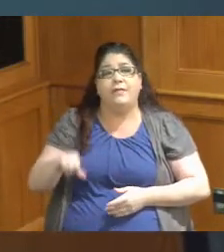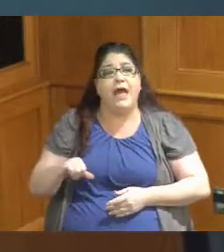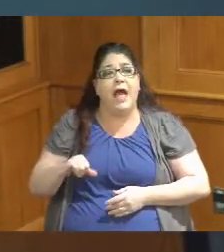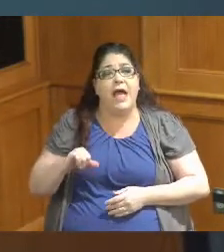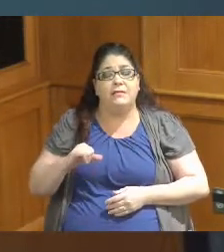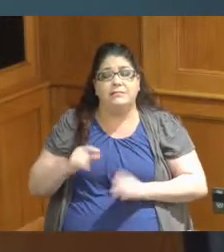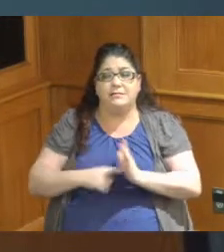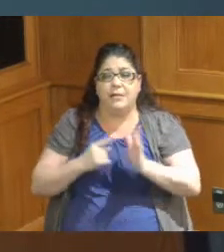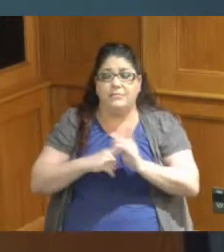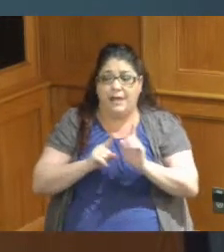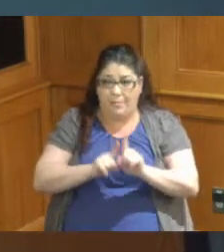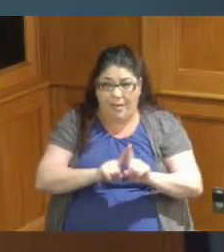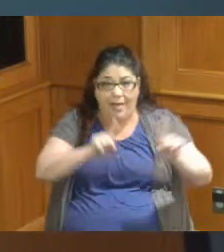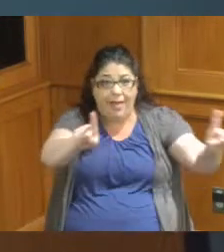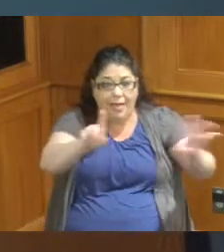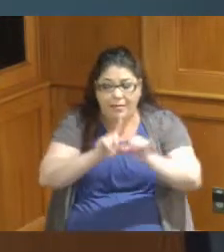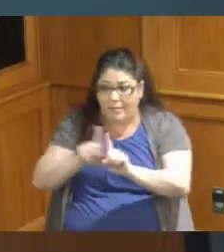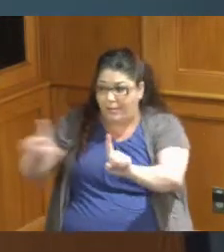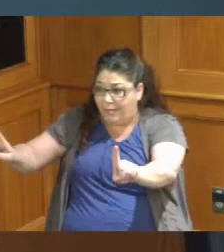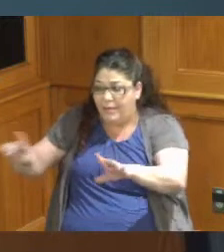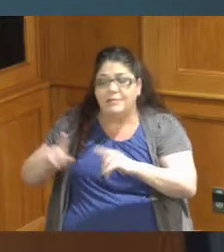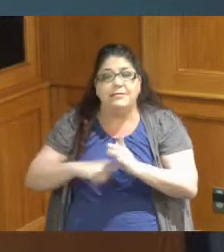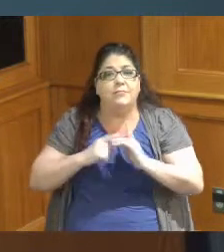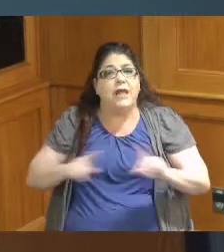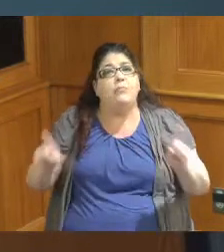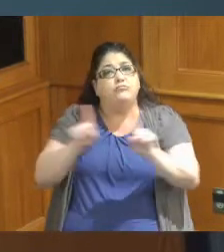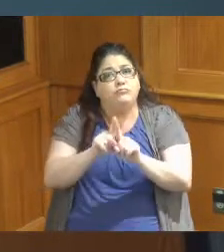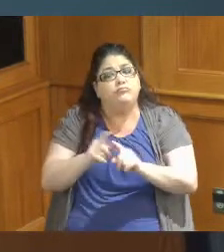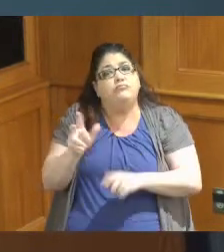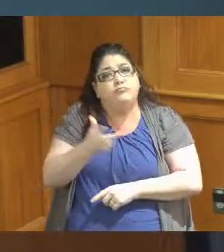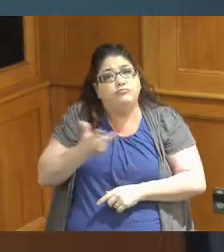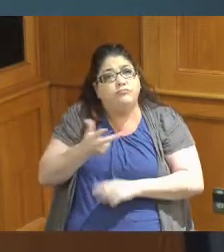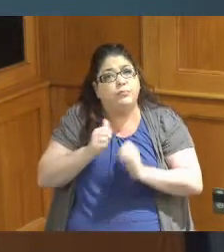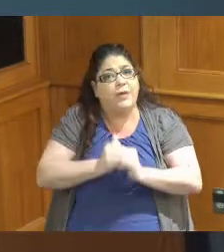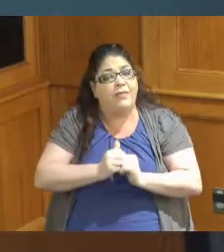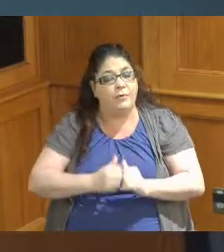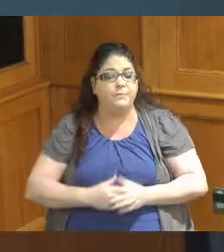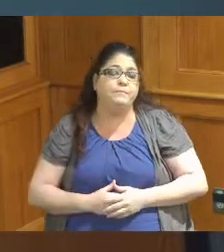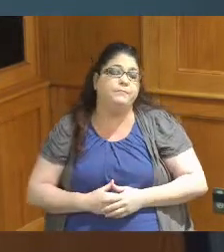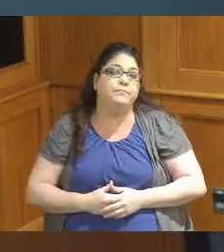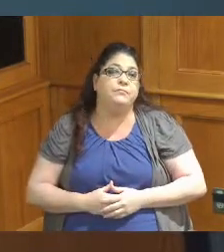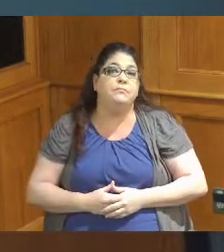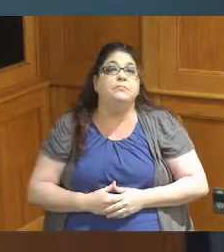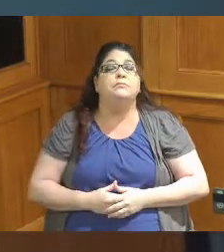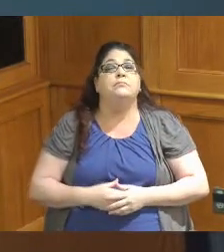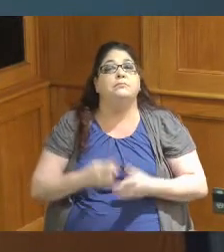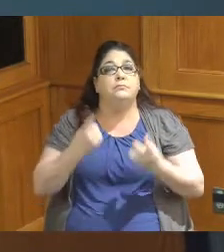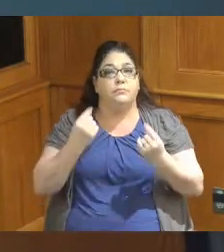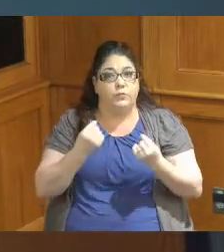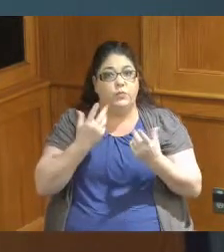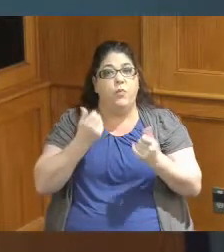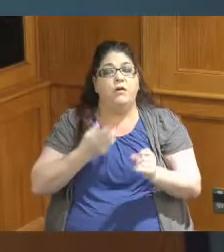sometimes we're together a couple things that I wanted to highlight do want to join and also